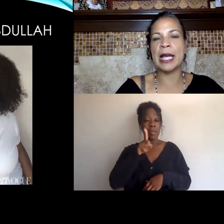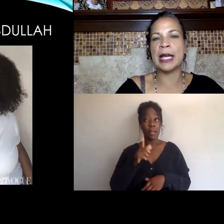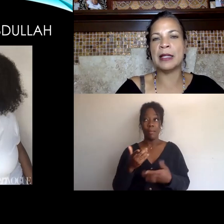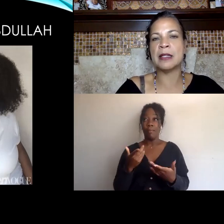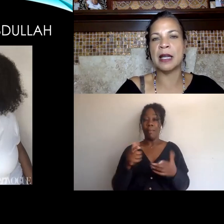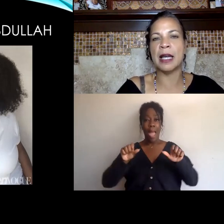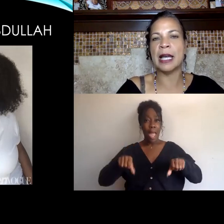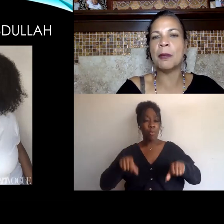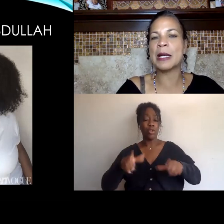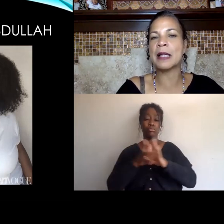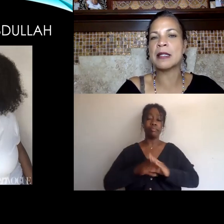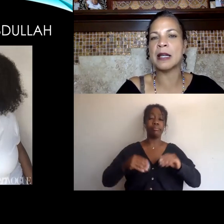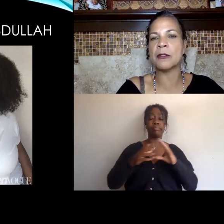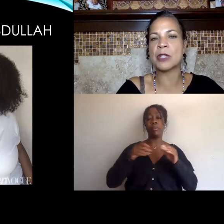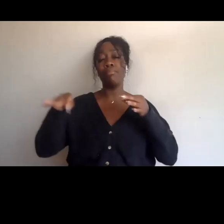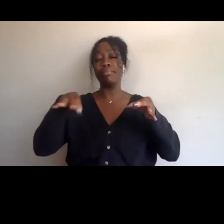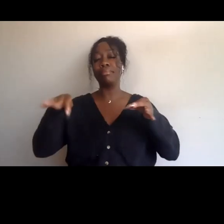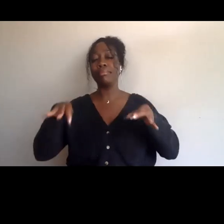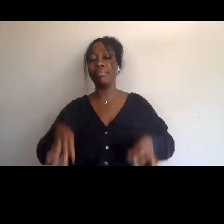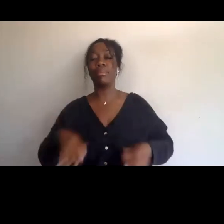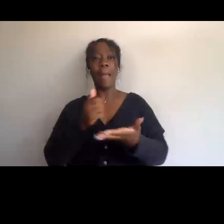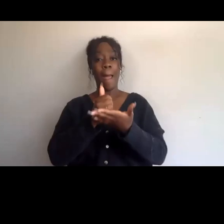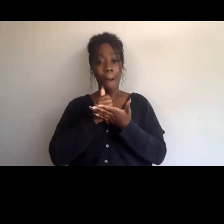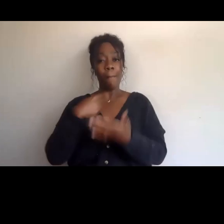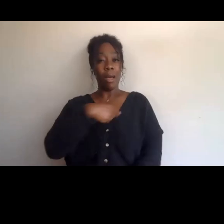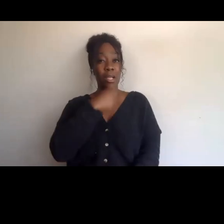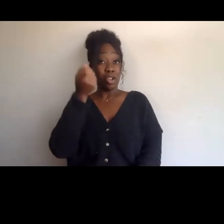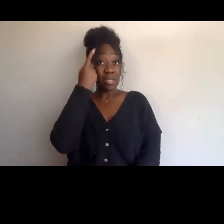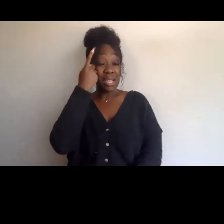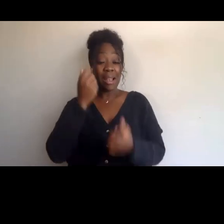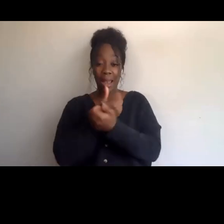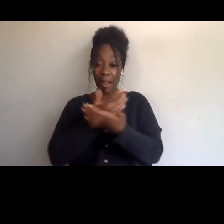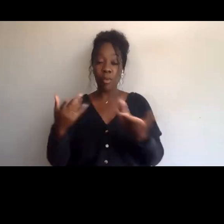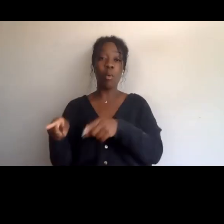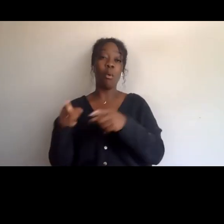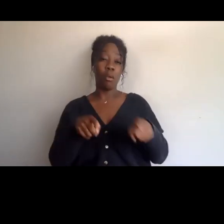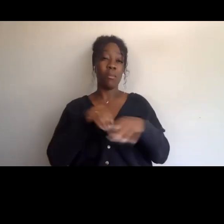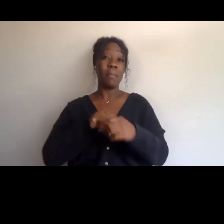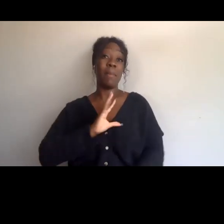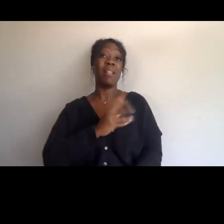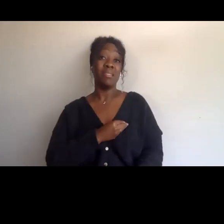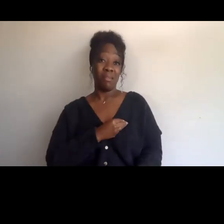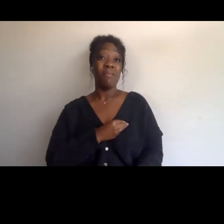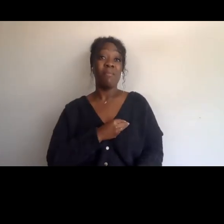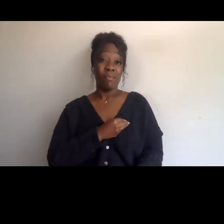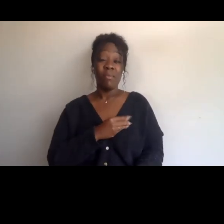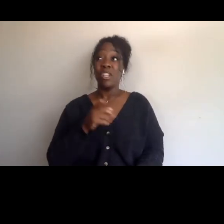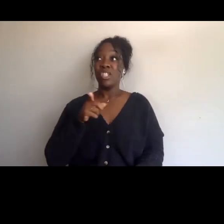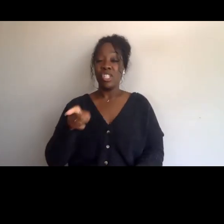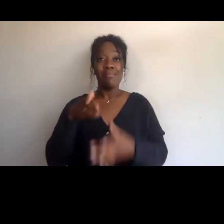and helping us to understand what's happening in Palestine, that's been guiding the global network